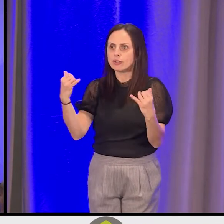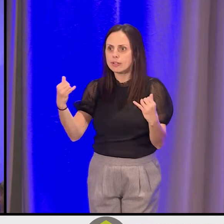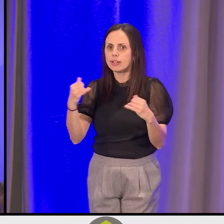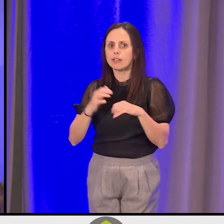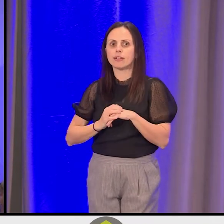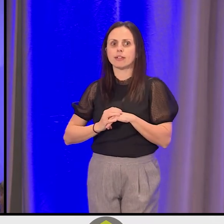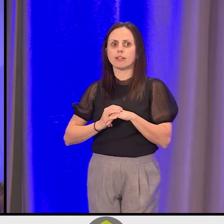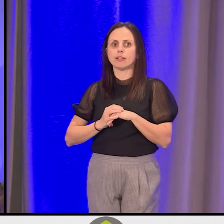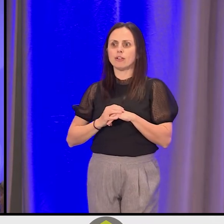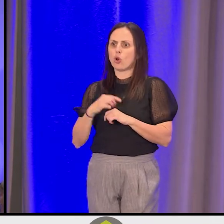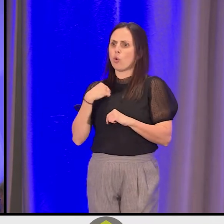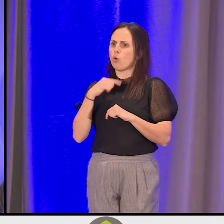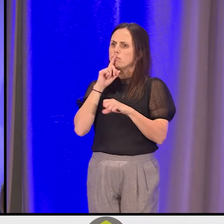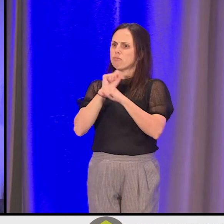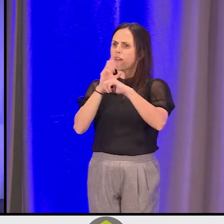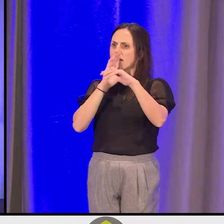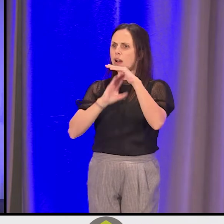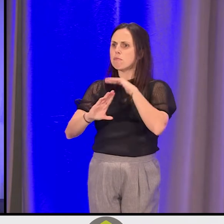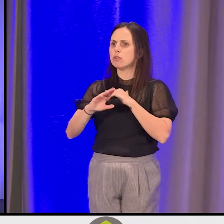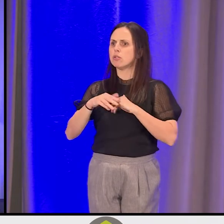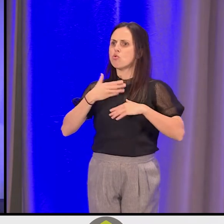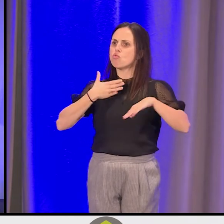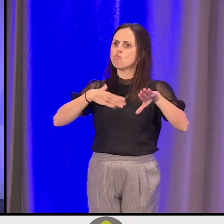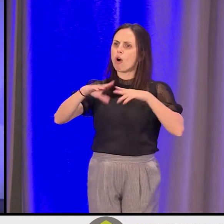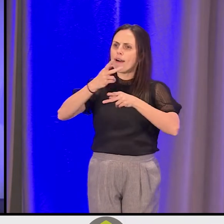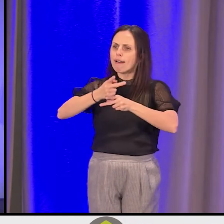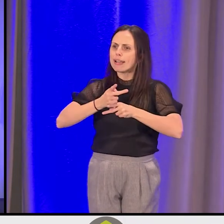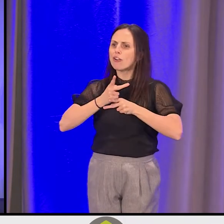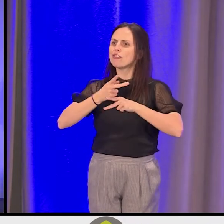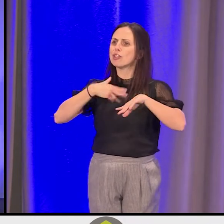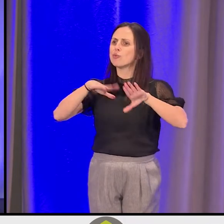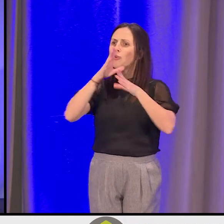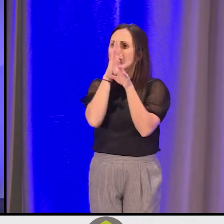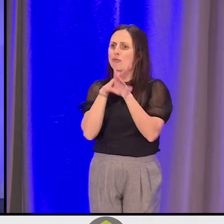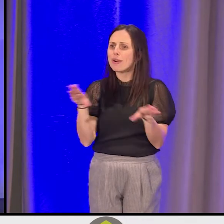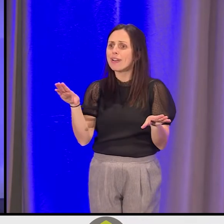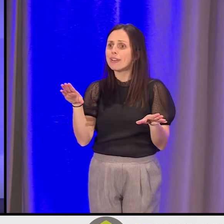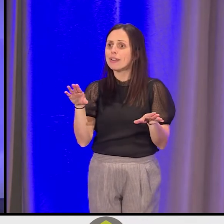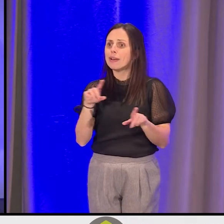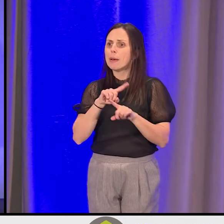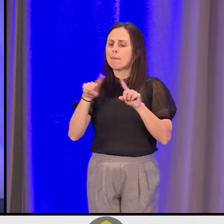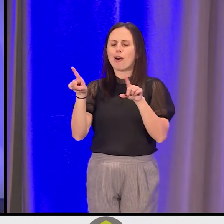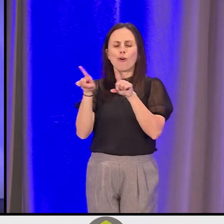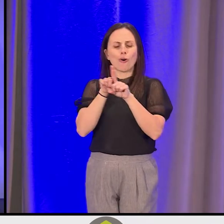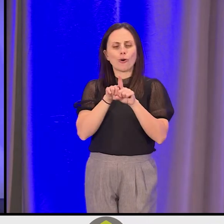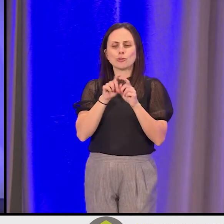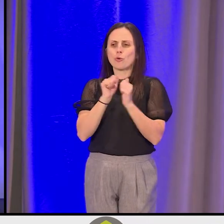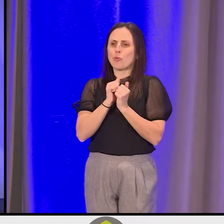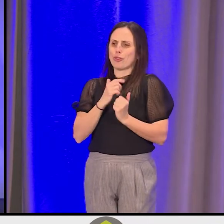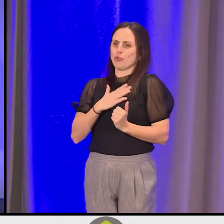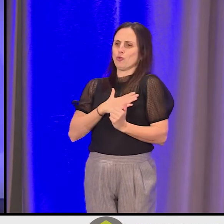completely humbled, walking carefully and quietly, but also with absolute joy and enthusiasm.